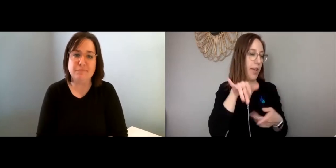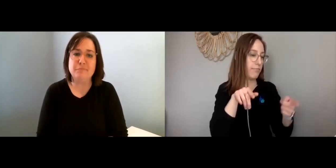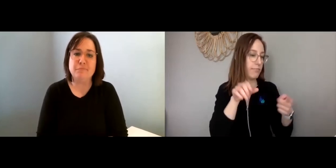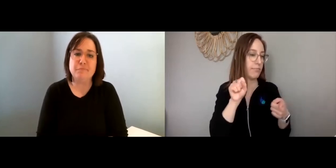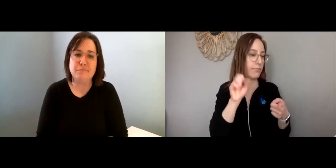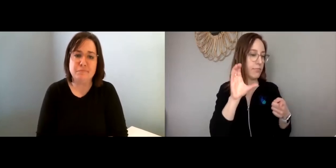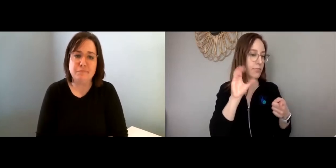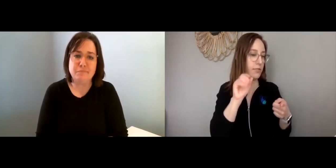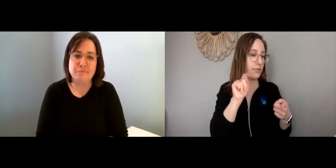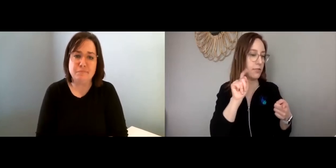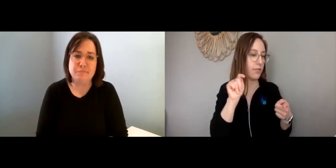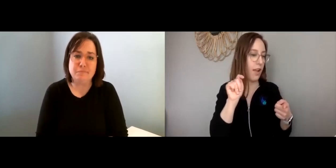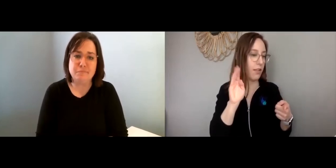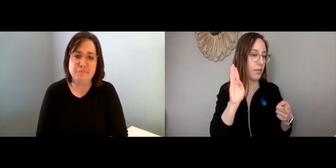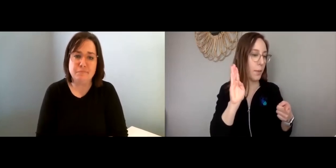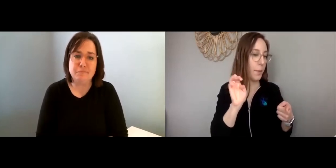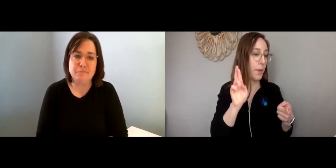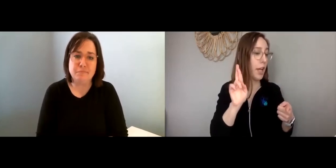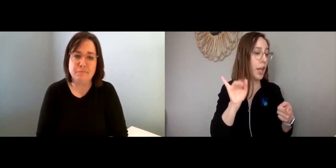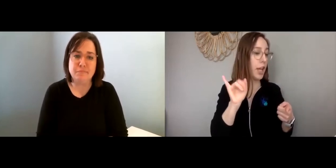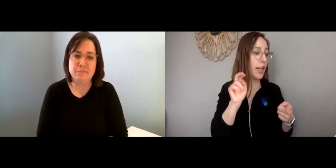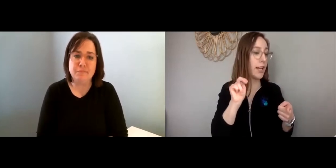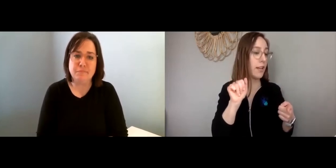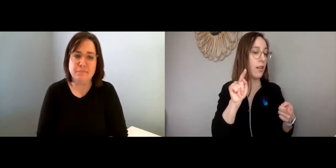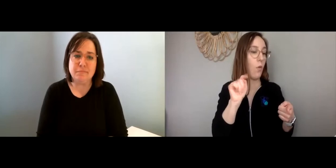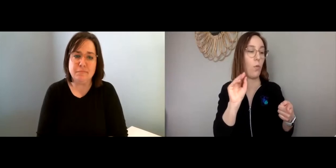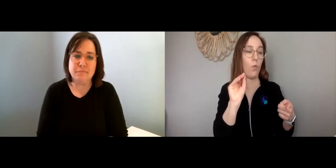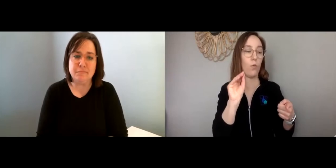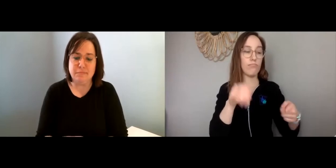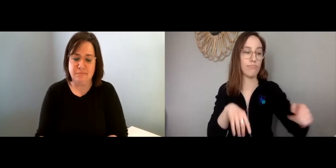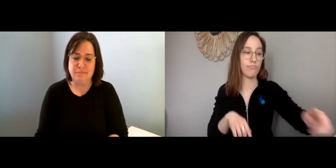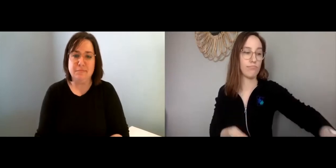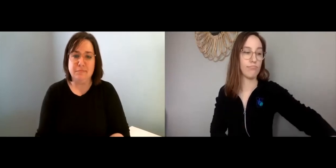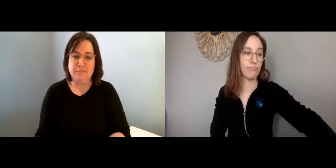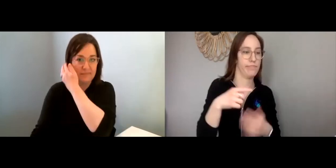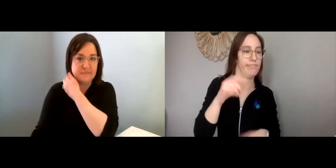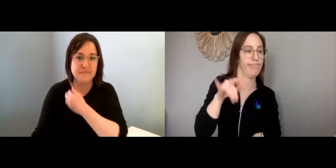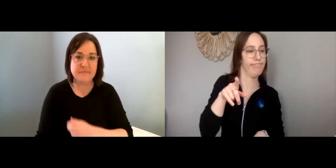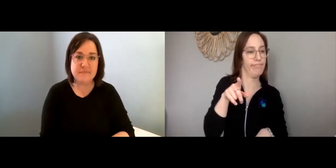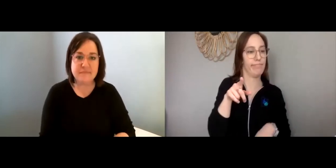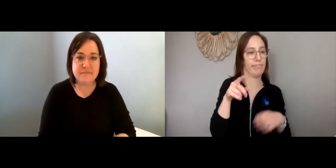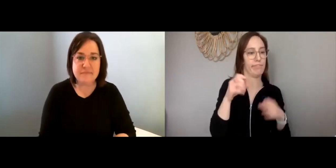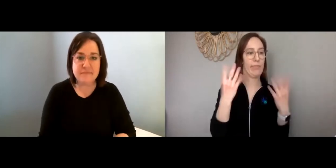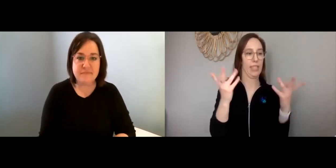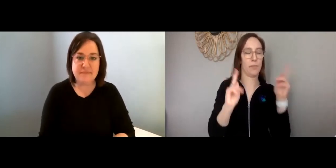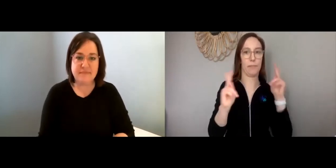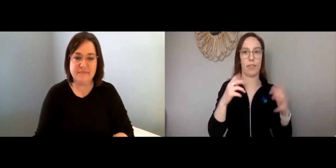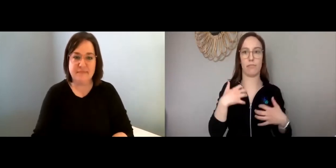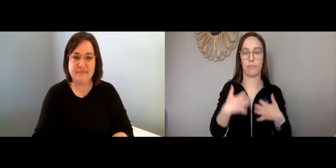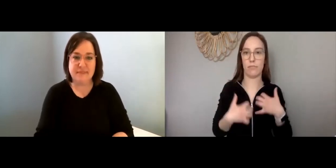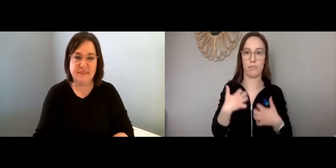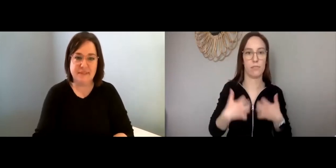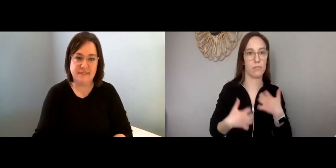if that is in fact what we are feeling all right now. It’s written by a person named Scott Berinato.